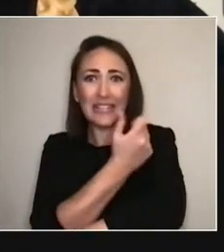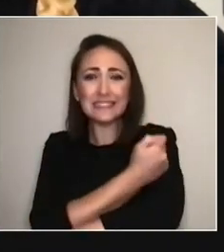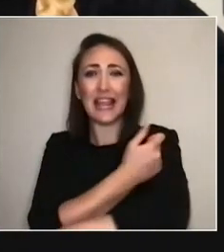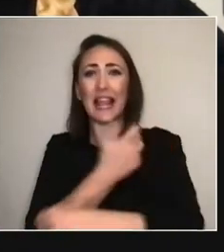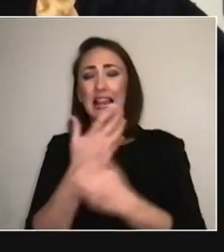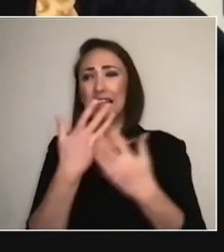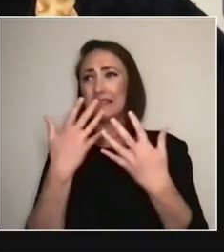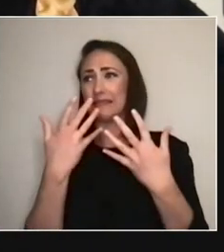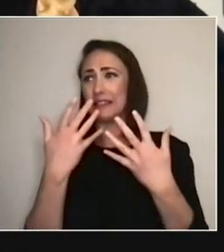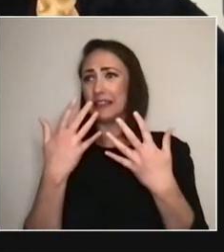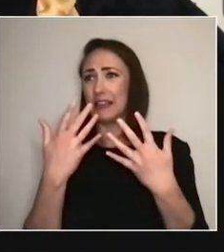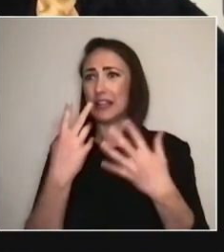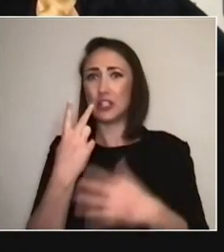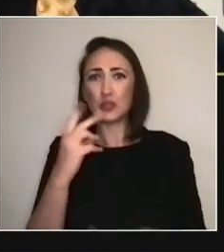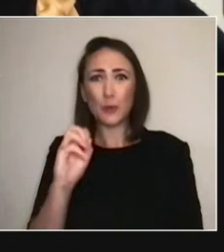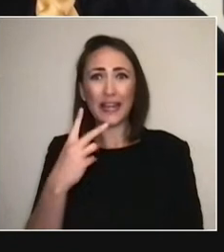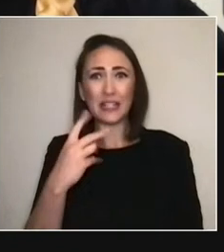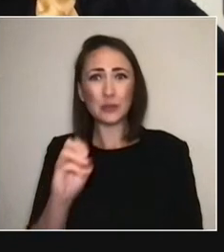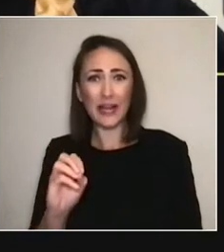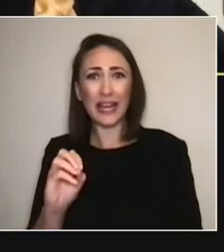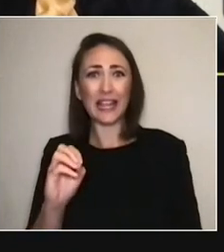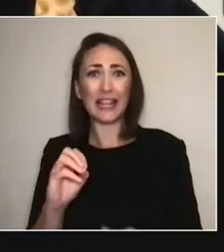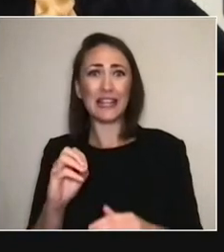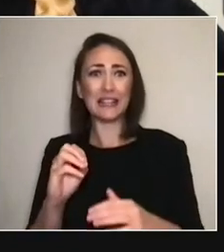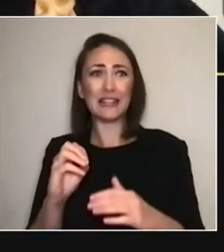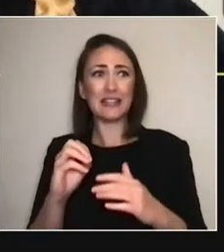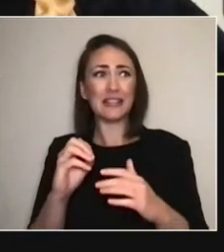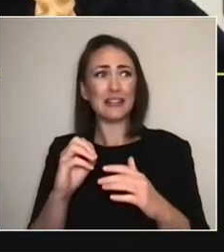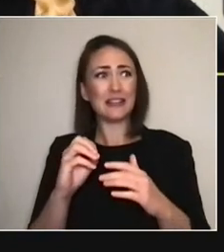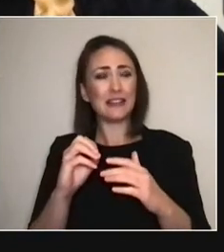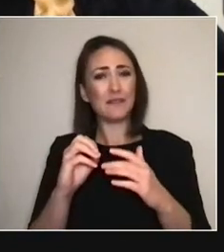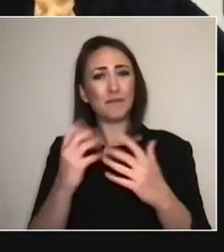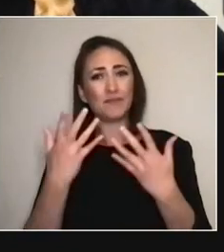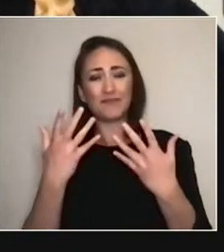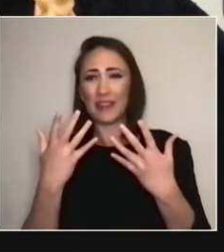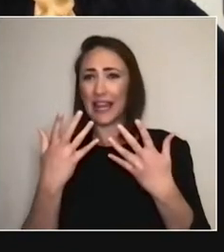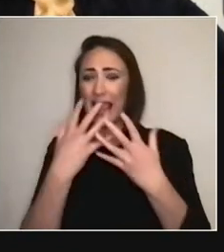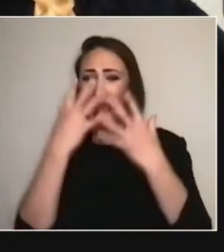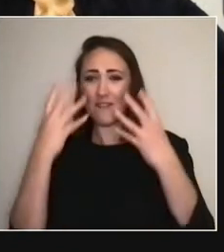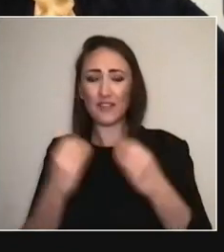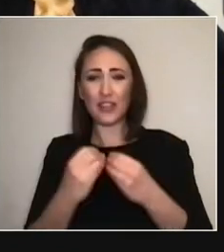And it's, like, this is the Roaring 2020s are also happening in some places here.